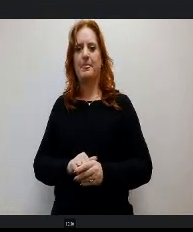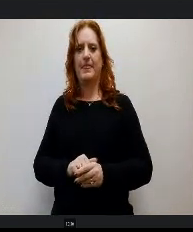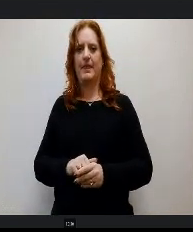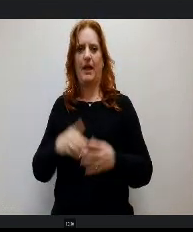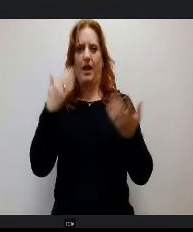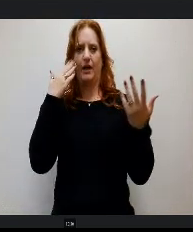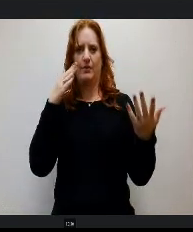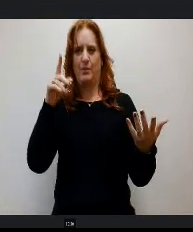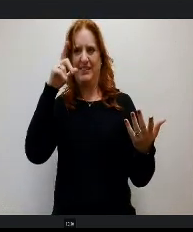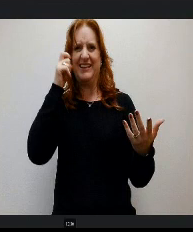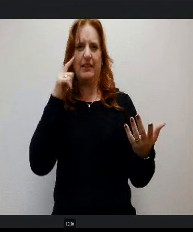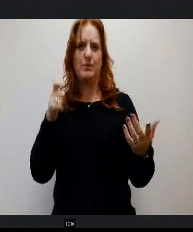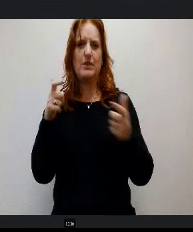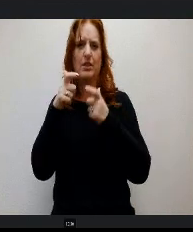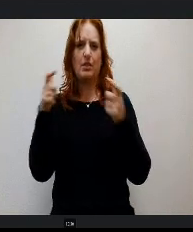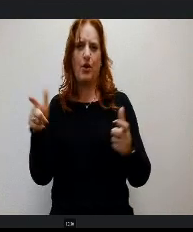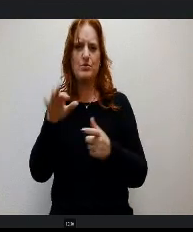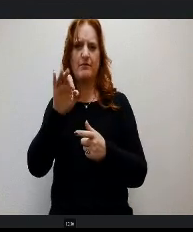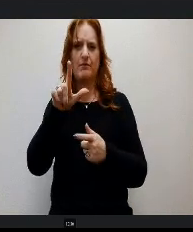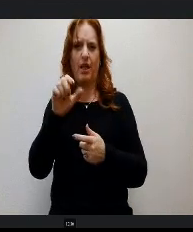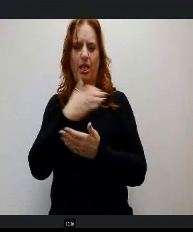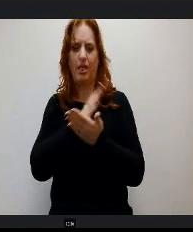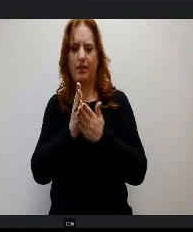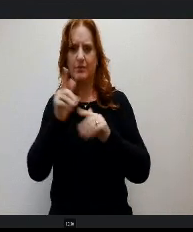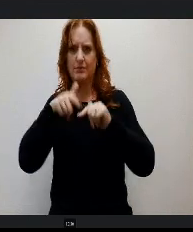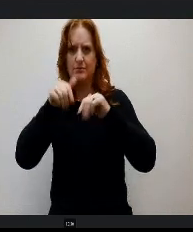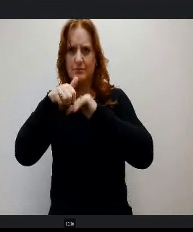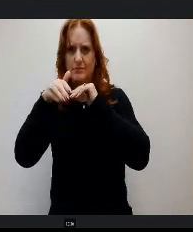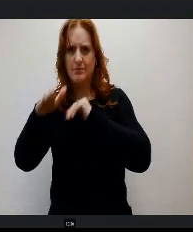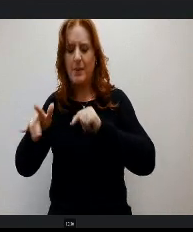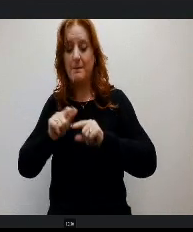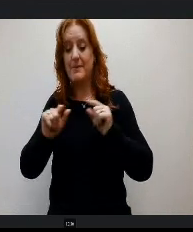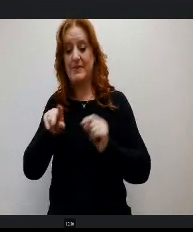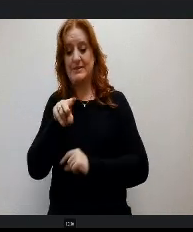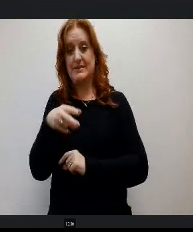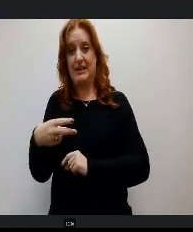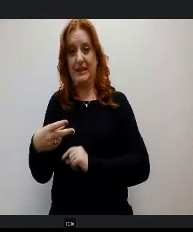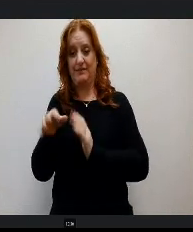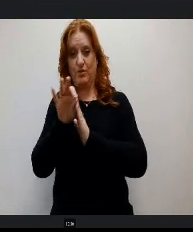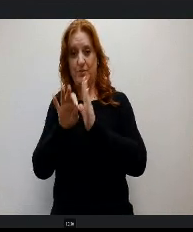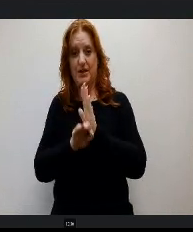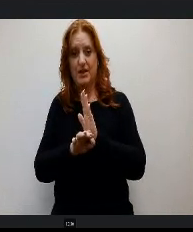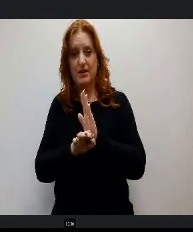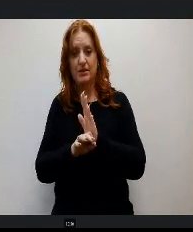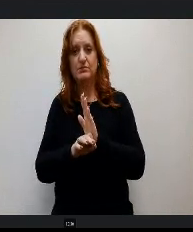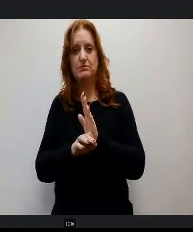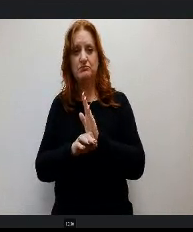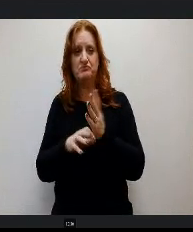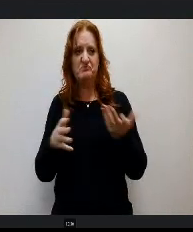But the 2nd run, we pretty much stayed flat. So we were